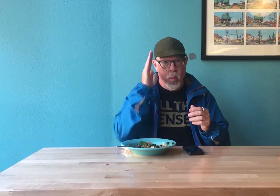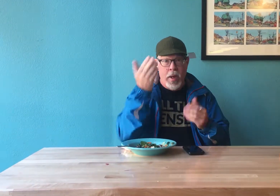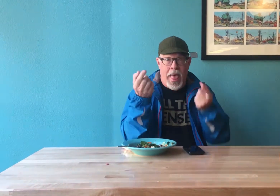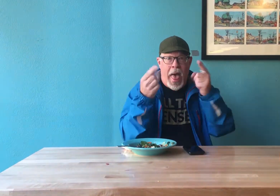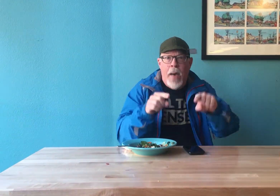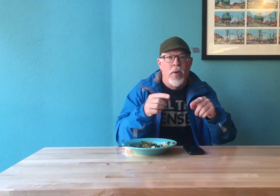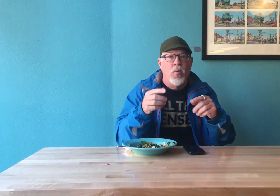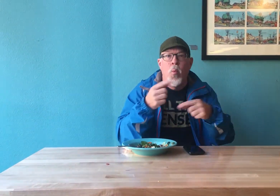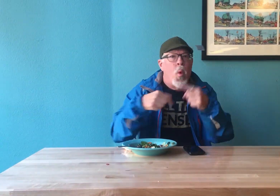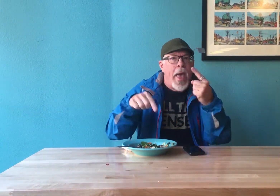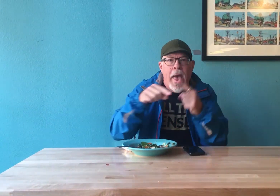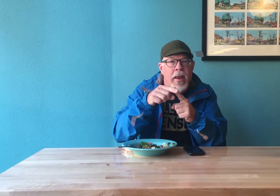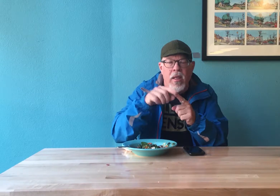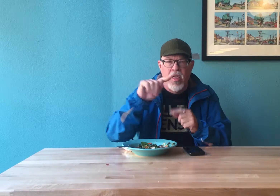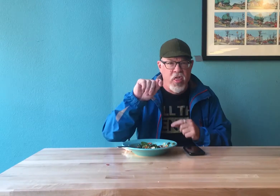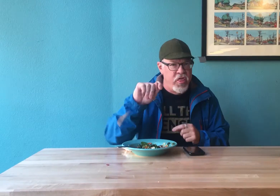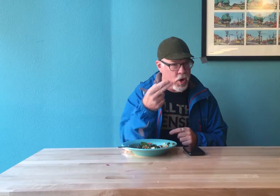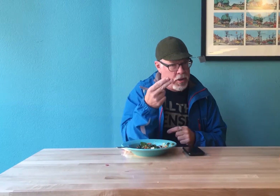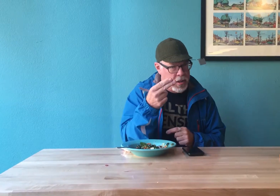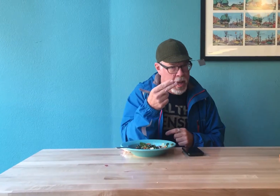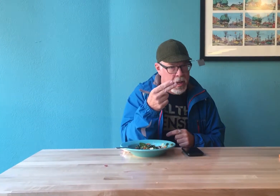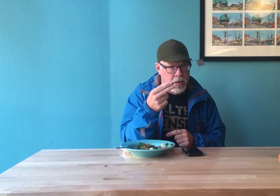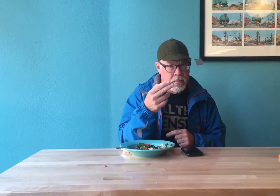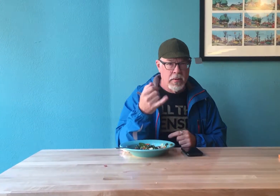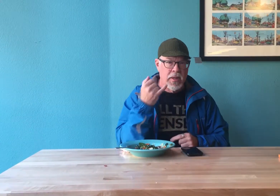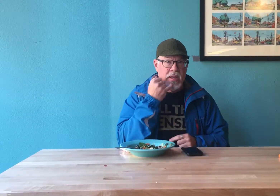It will happen this Thursday